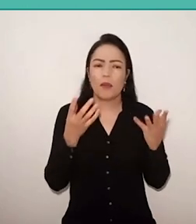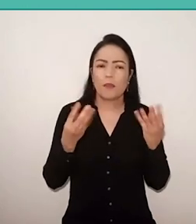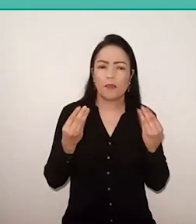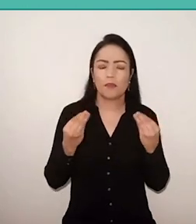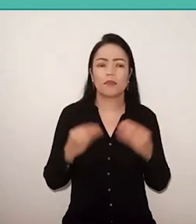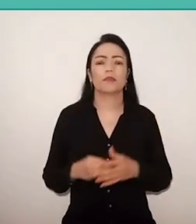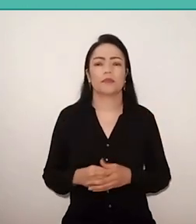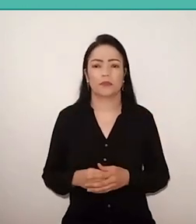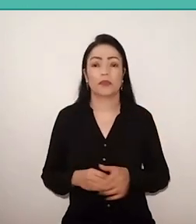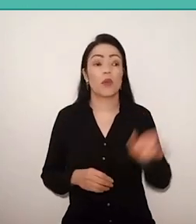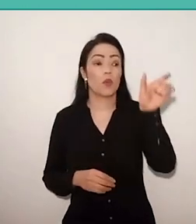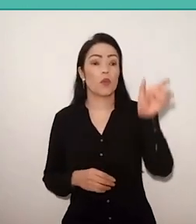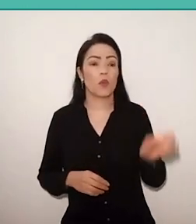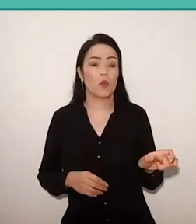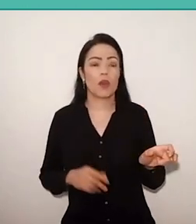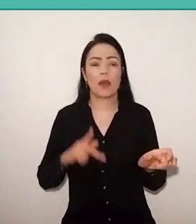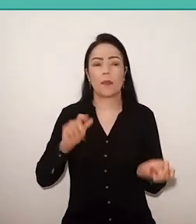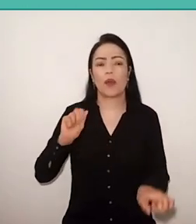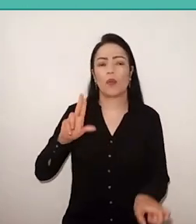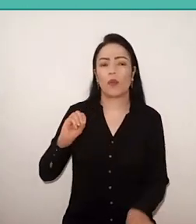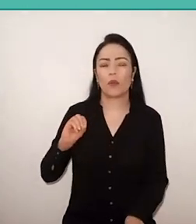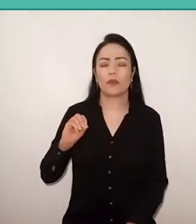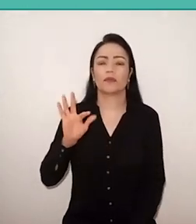not from the intellectual, the writer, neither the educator nor the thinker,